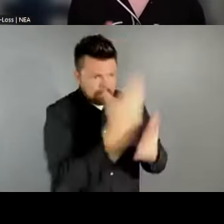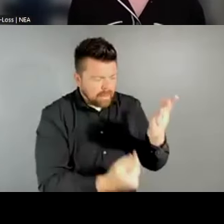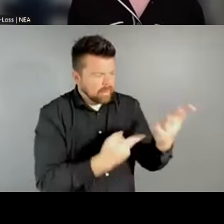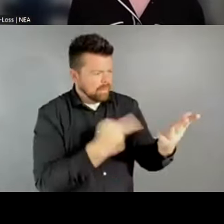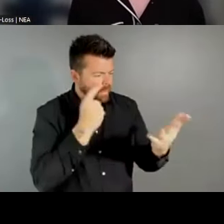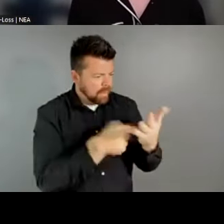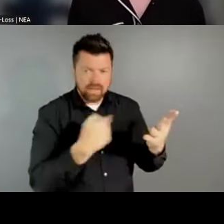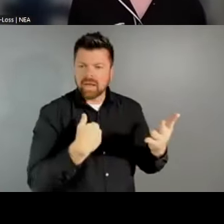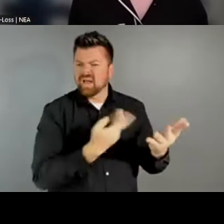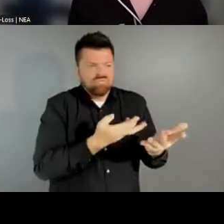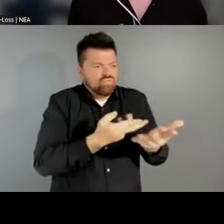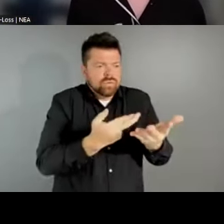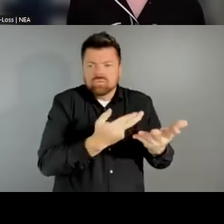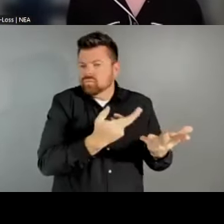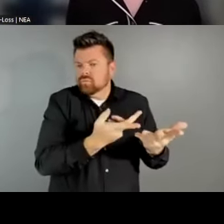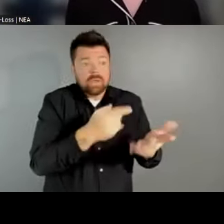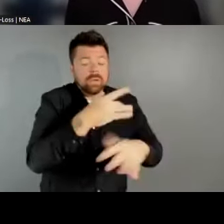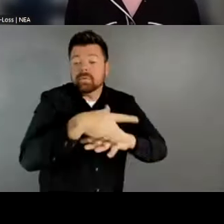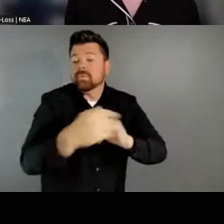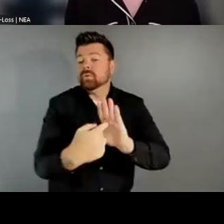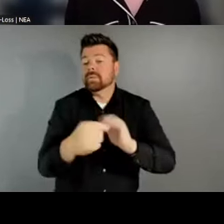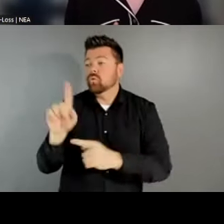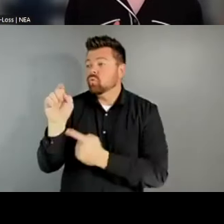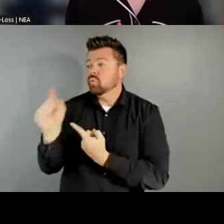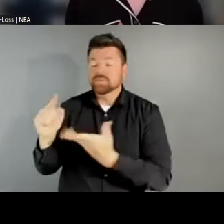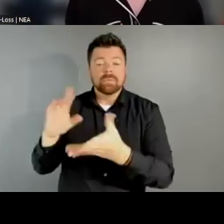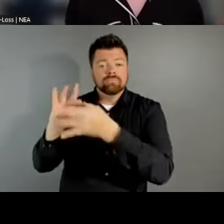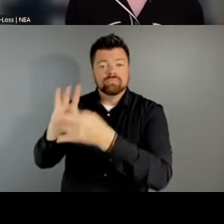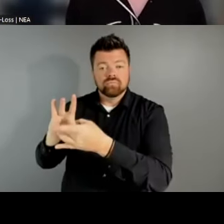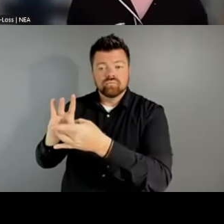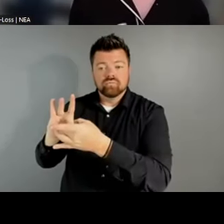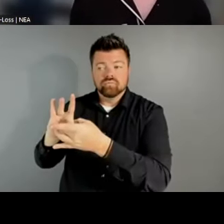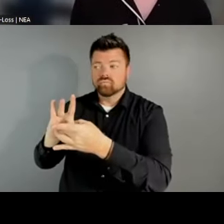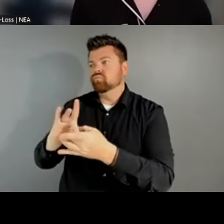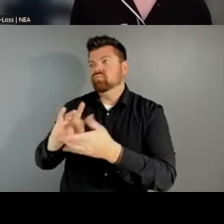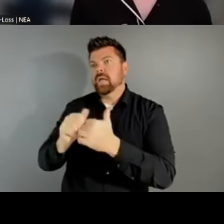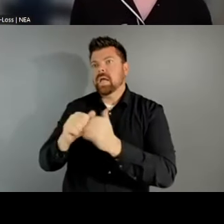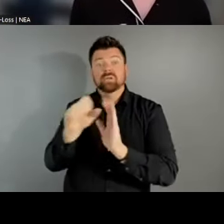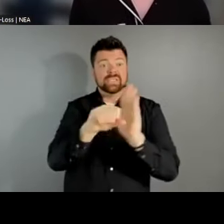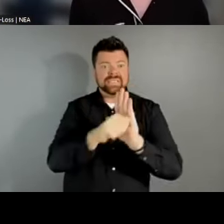to one question's point about a correlation between how states classify LAAs and different